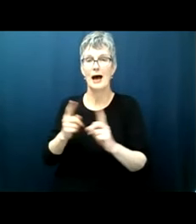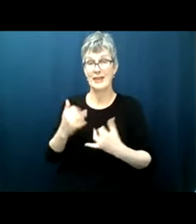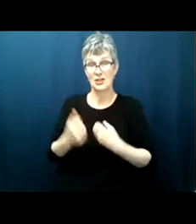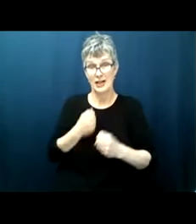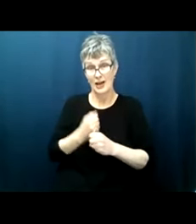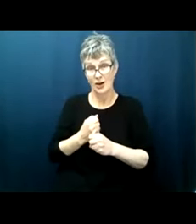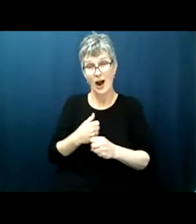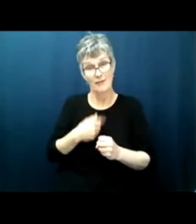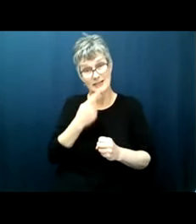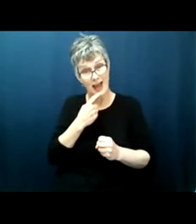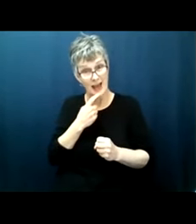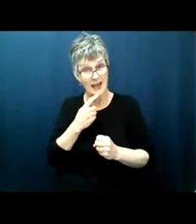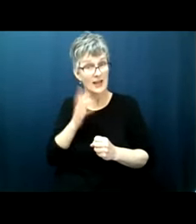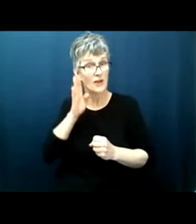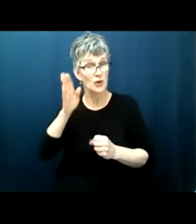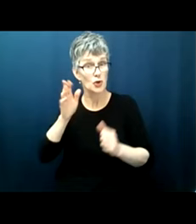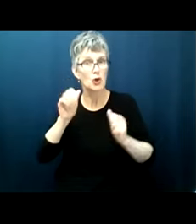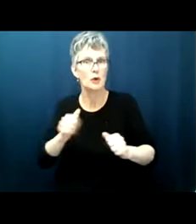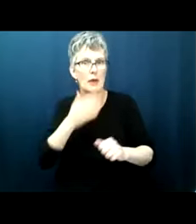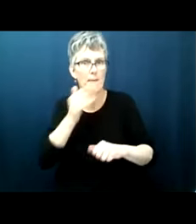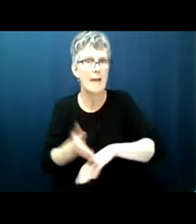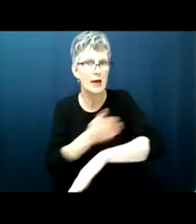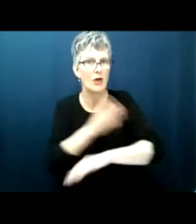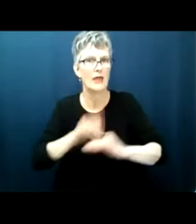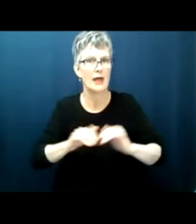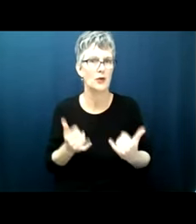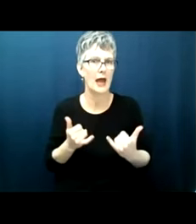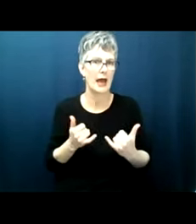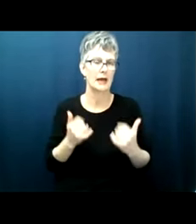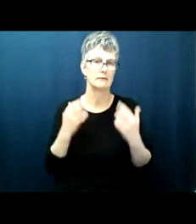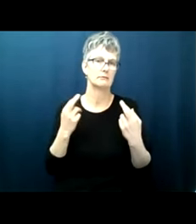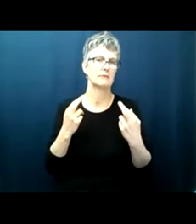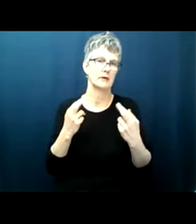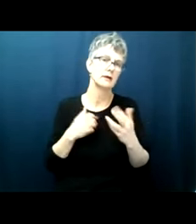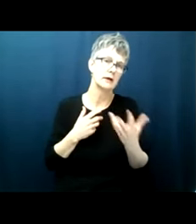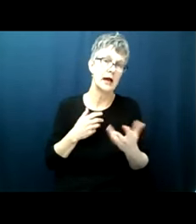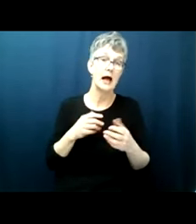much better than today and i hope it will be and then perhaps as dr martin luther king jr said